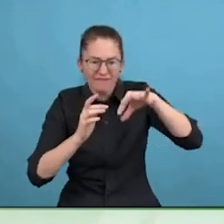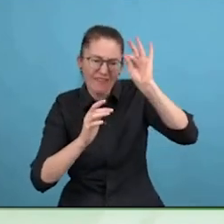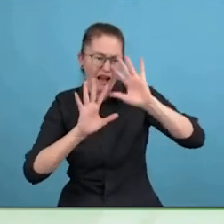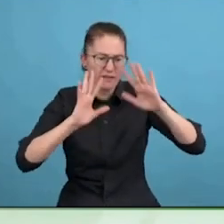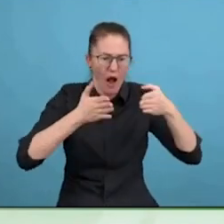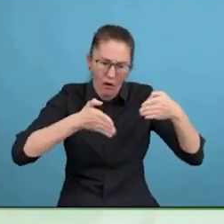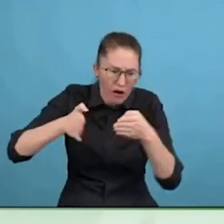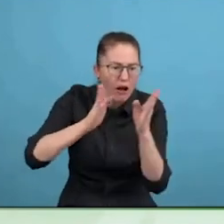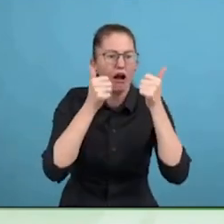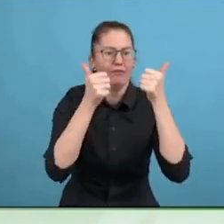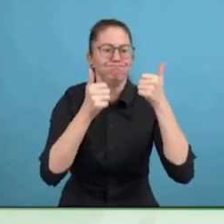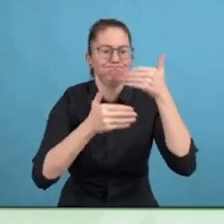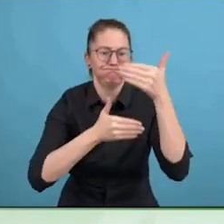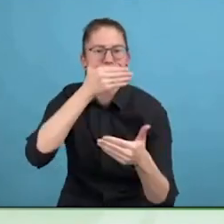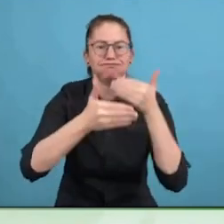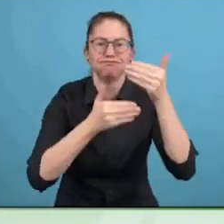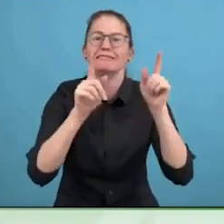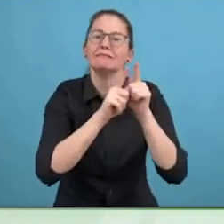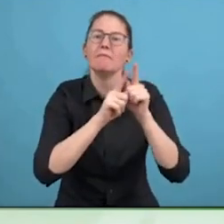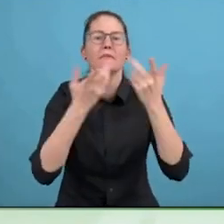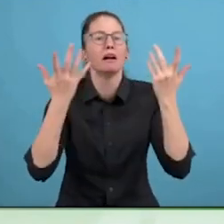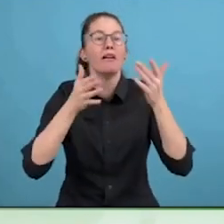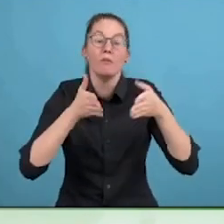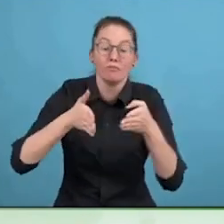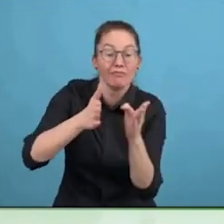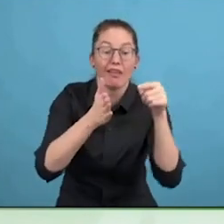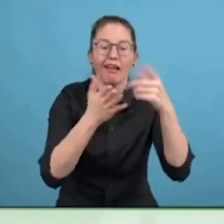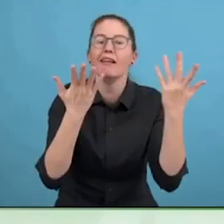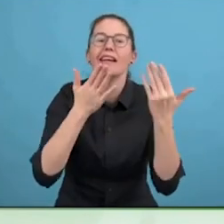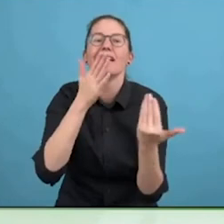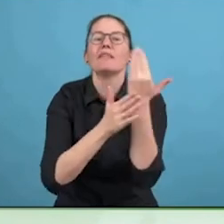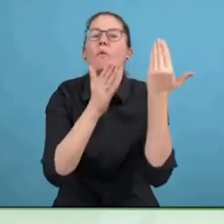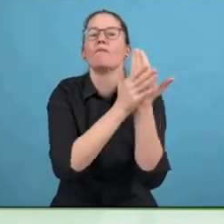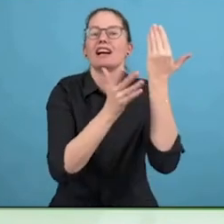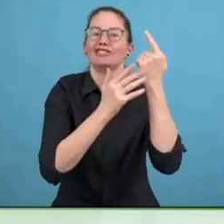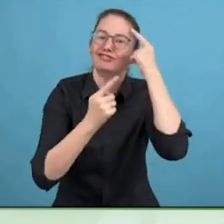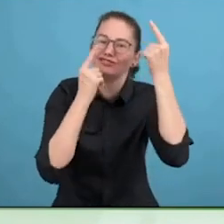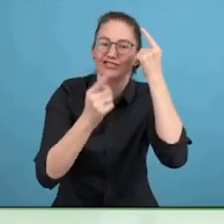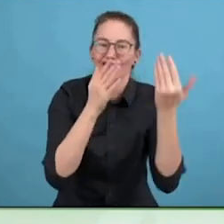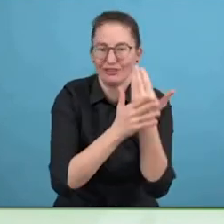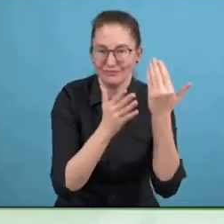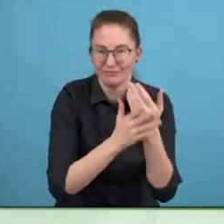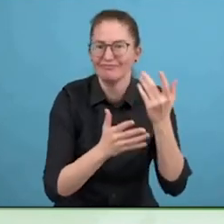on the centre, only innovations going to get that level.